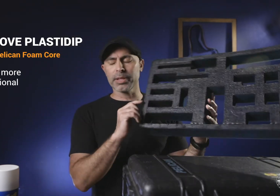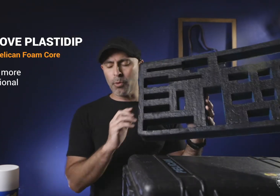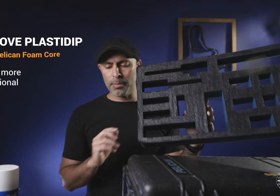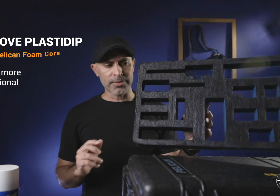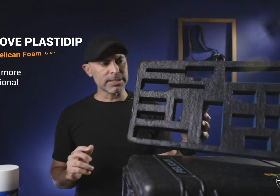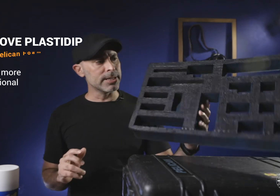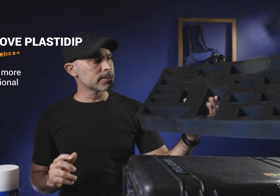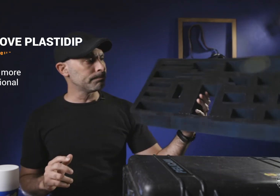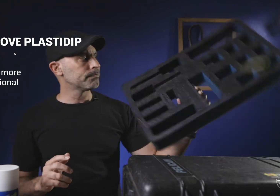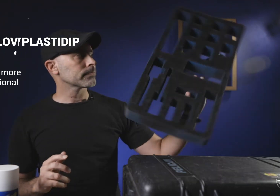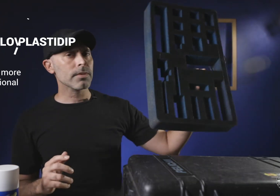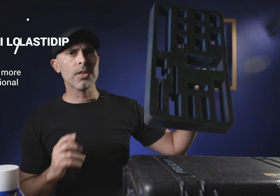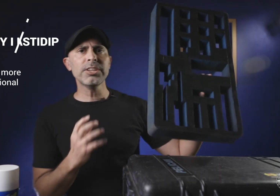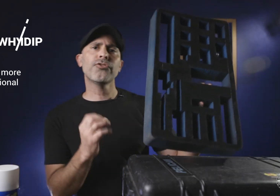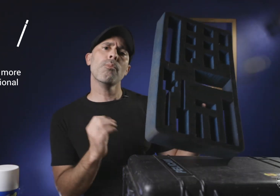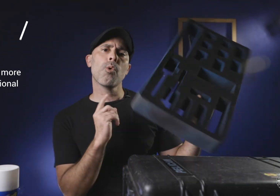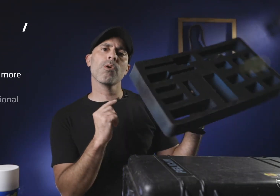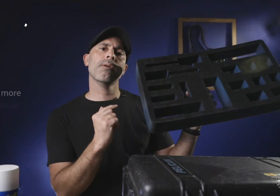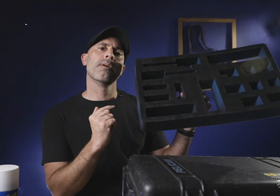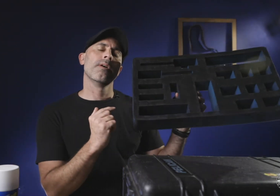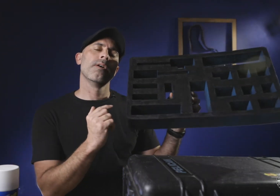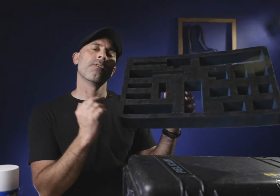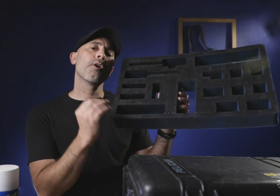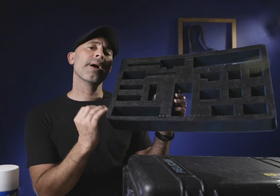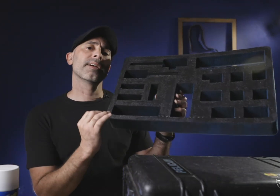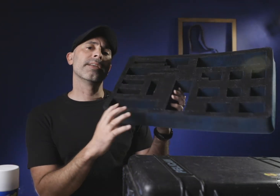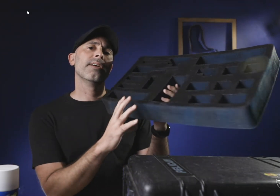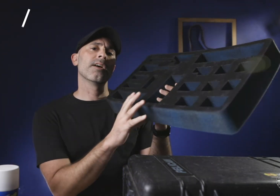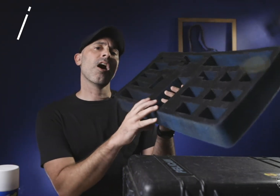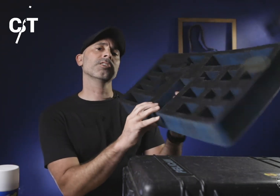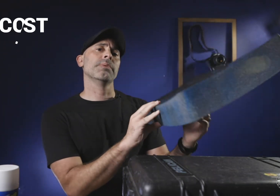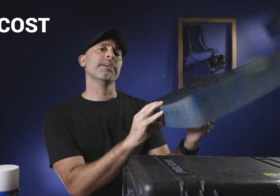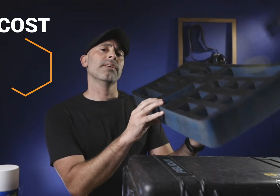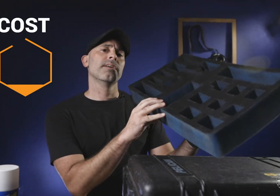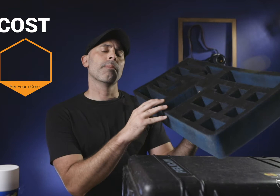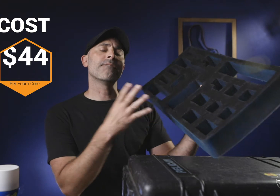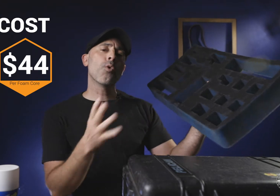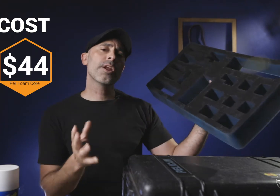really important about this is this foam core from Pelican cost me about forty